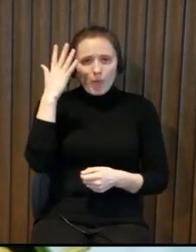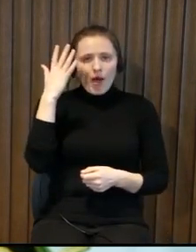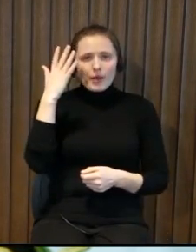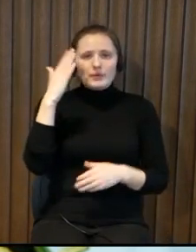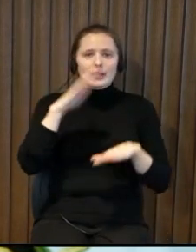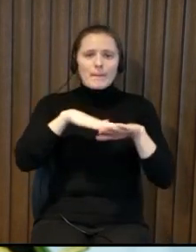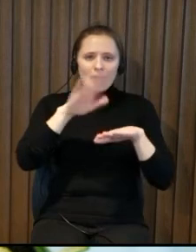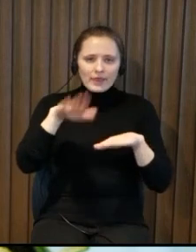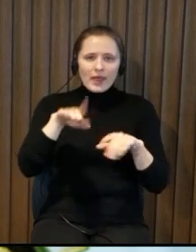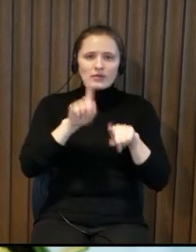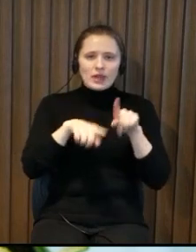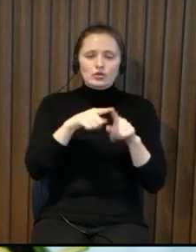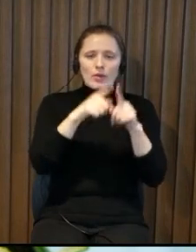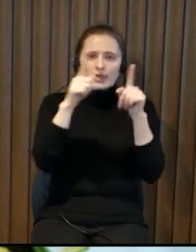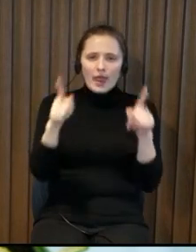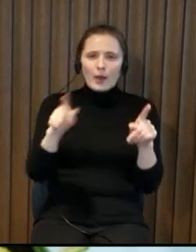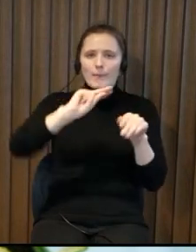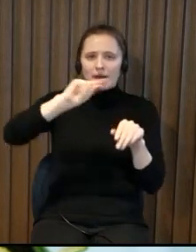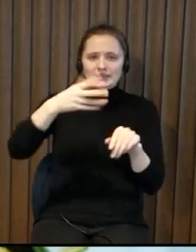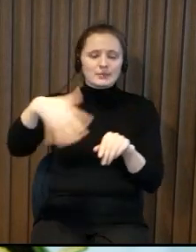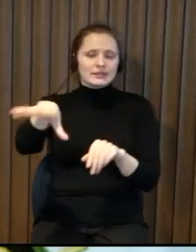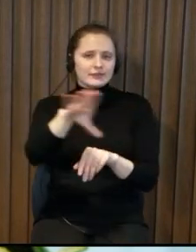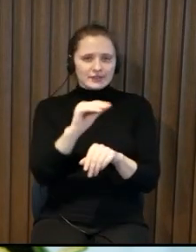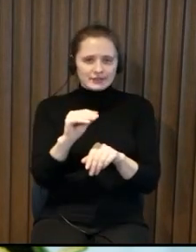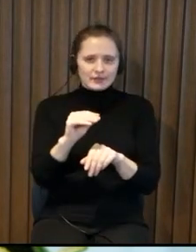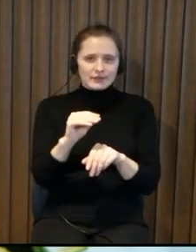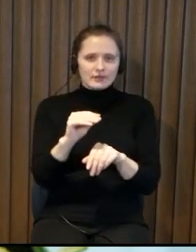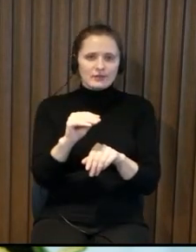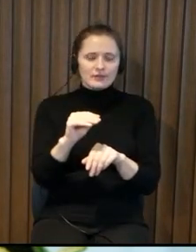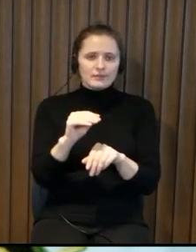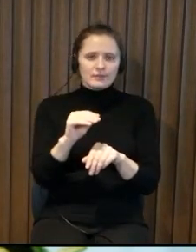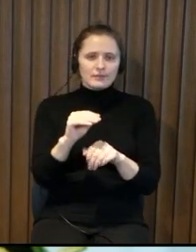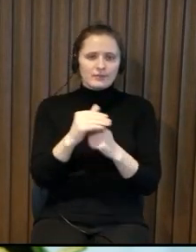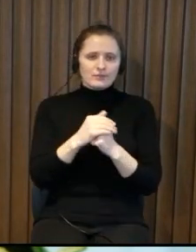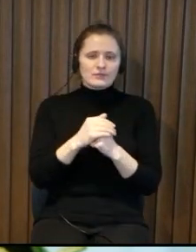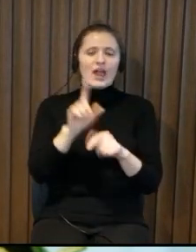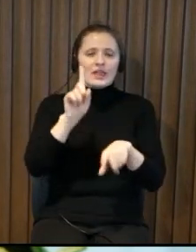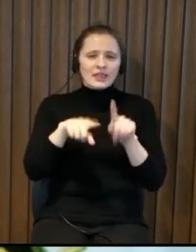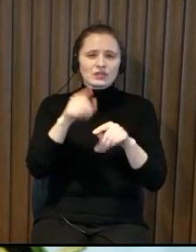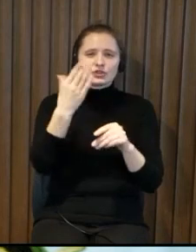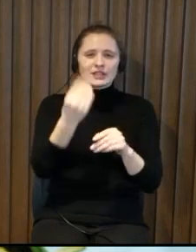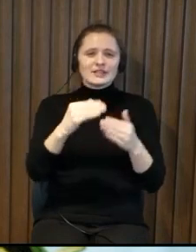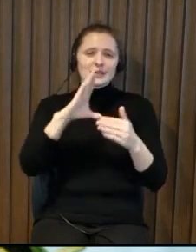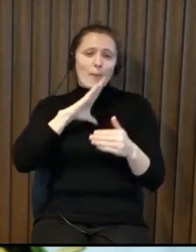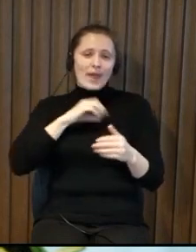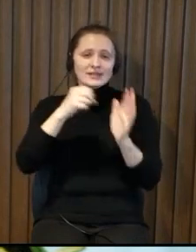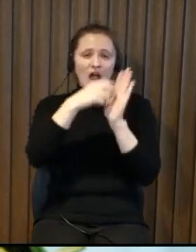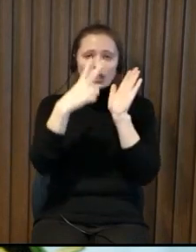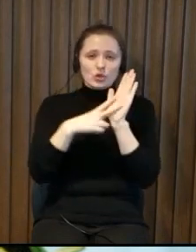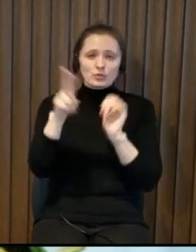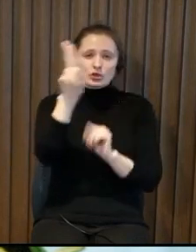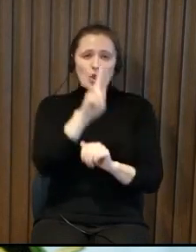yes you're this we can vote for and agree with your last sentences especially because